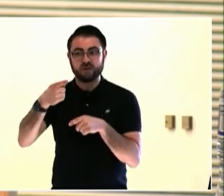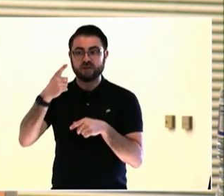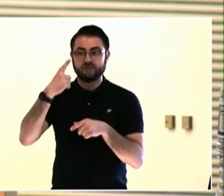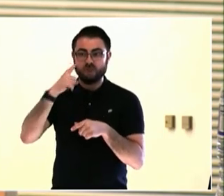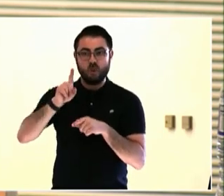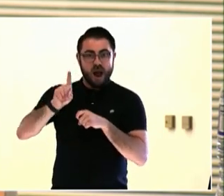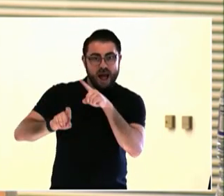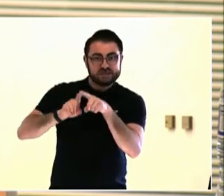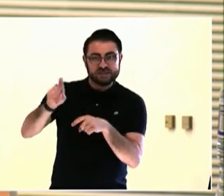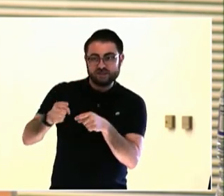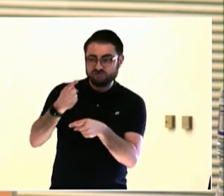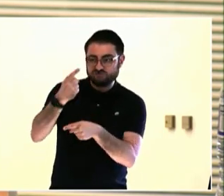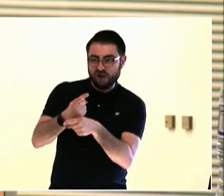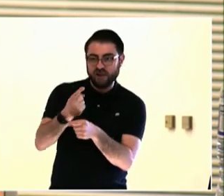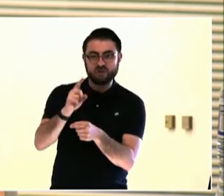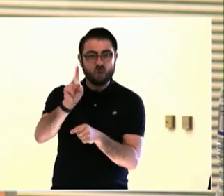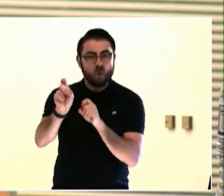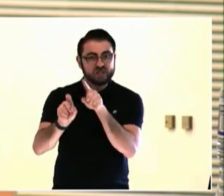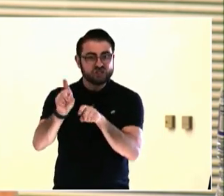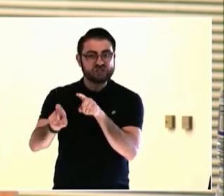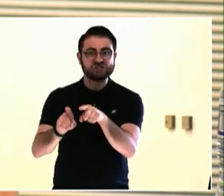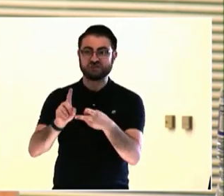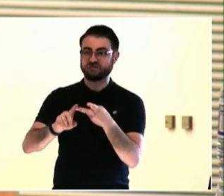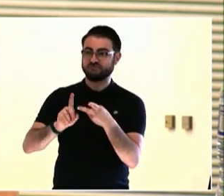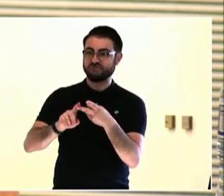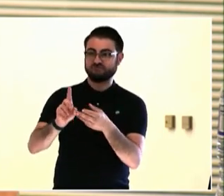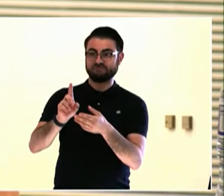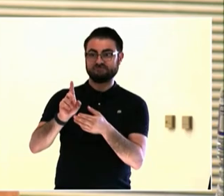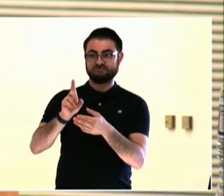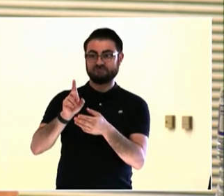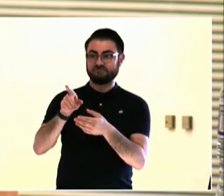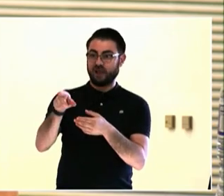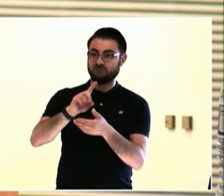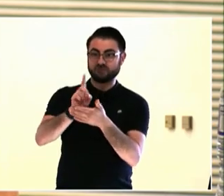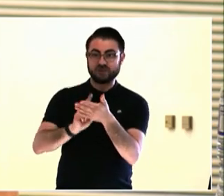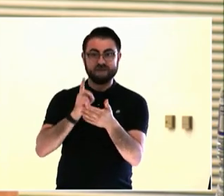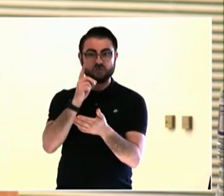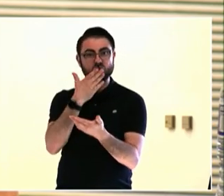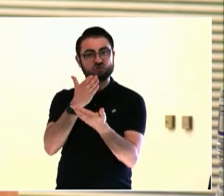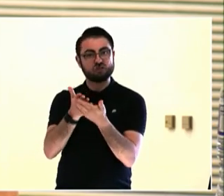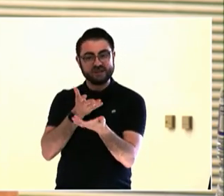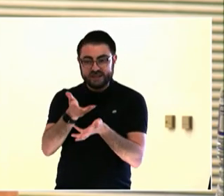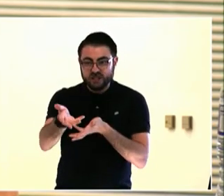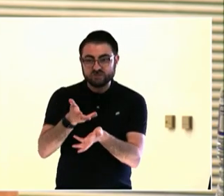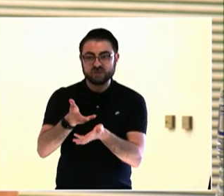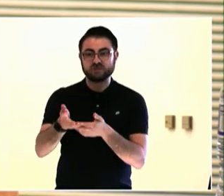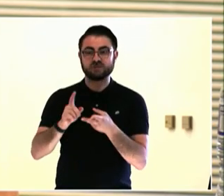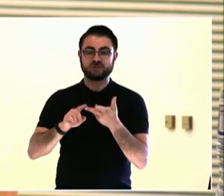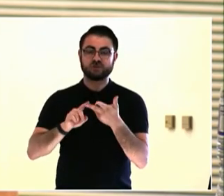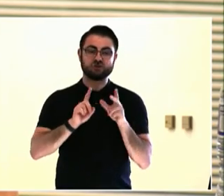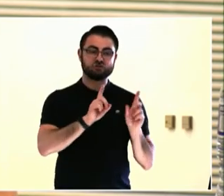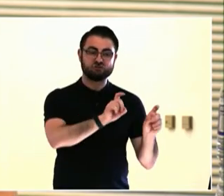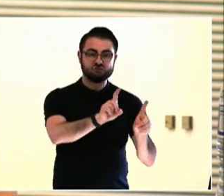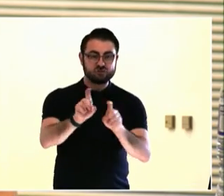whether that matches the working done. So if you need time to ramp up, to design, can we build that